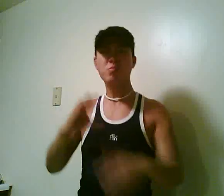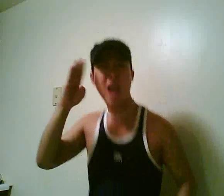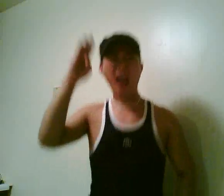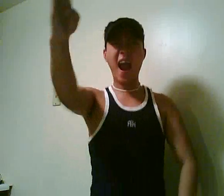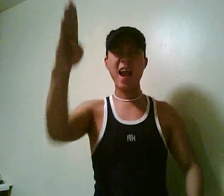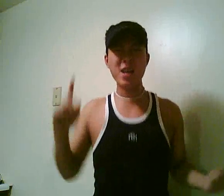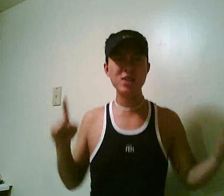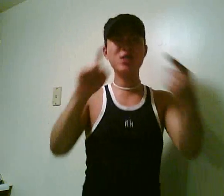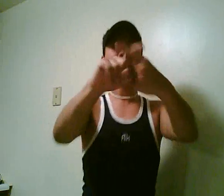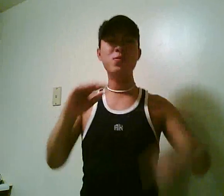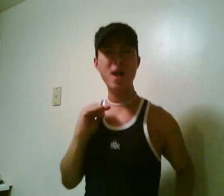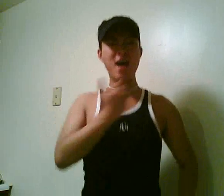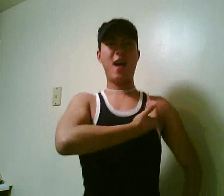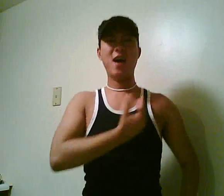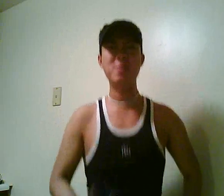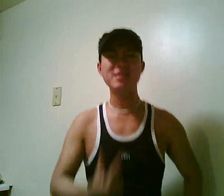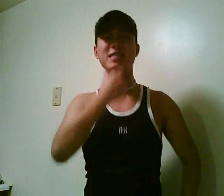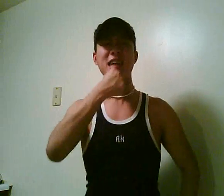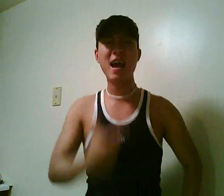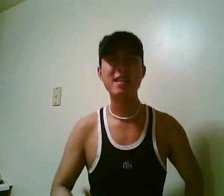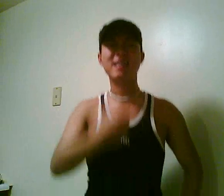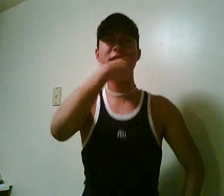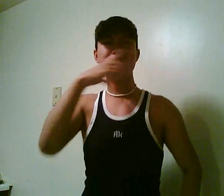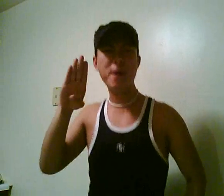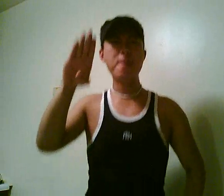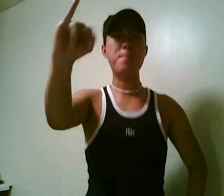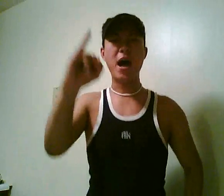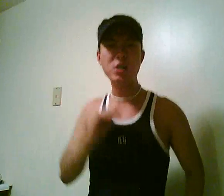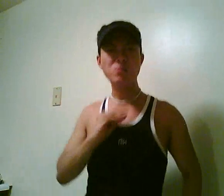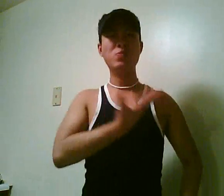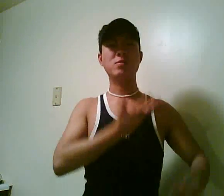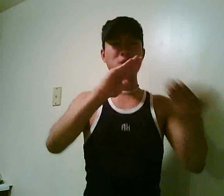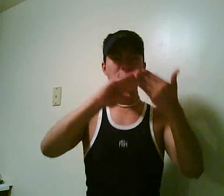Hail to our gay, lesbian, bisexual, and transgendered community!